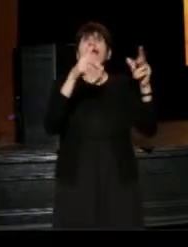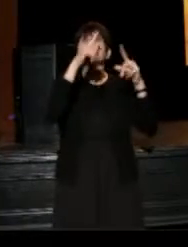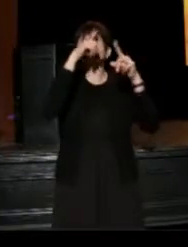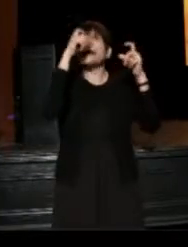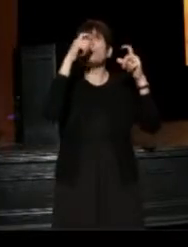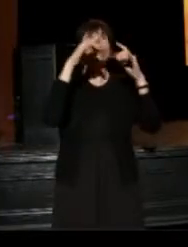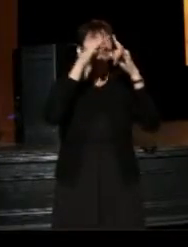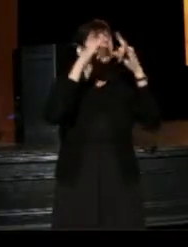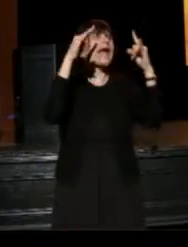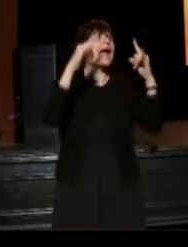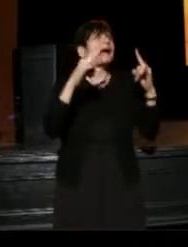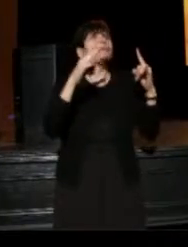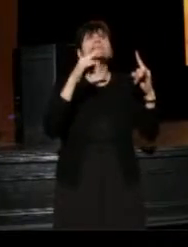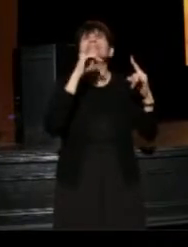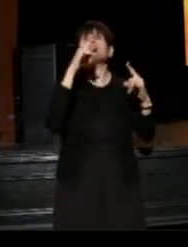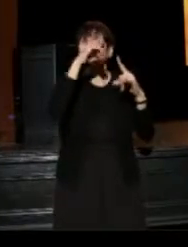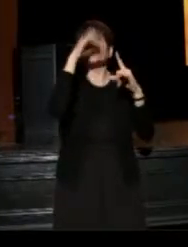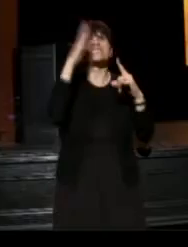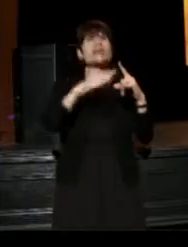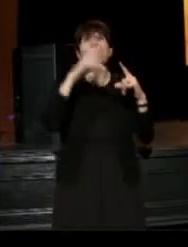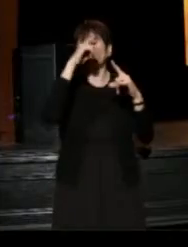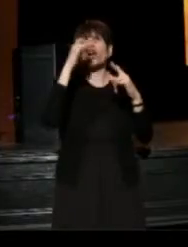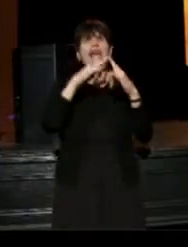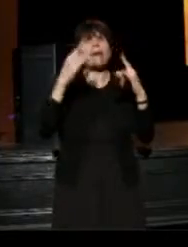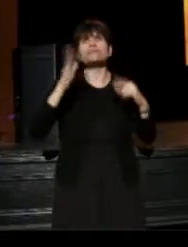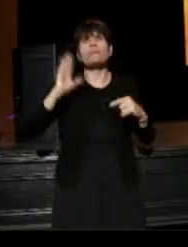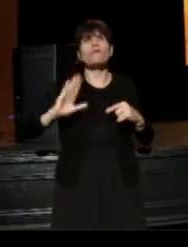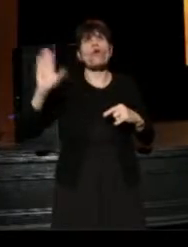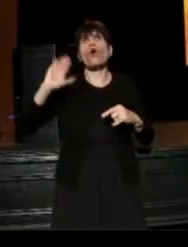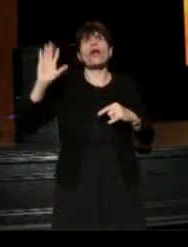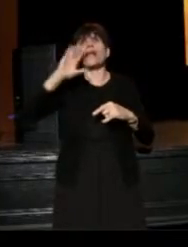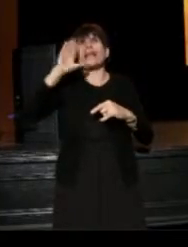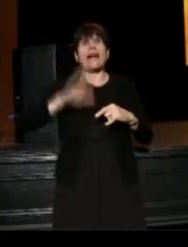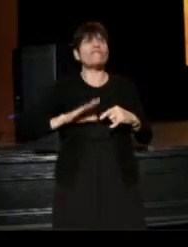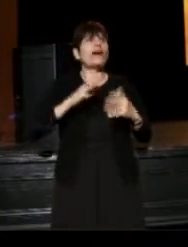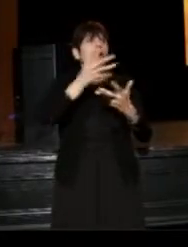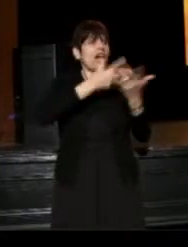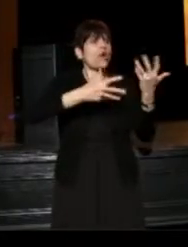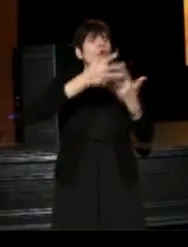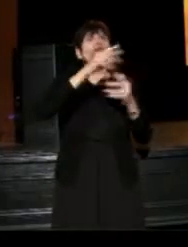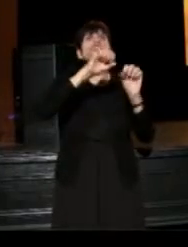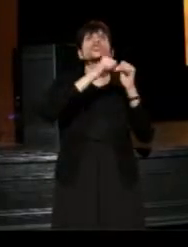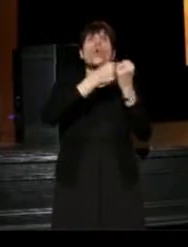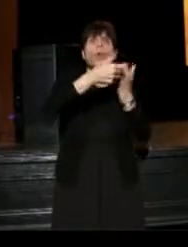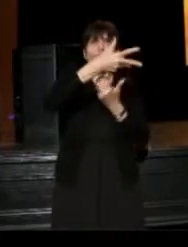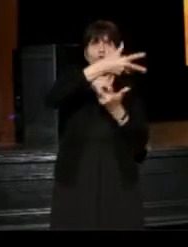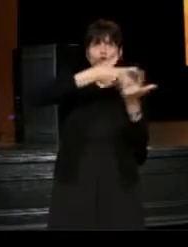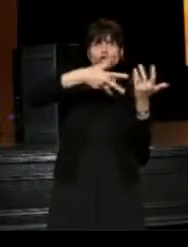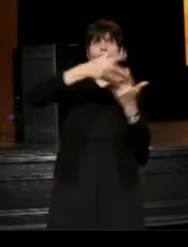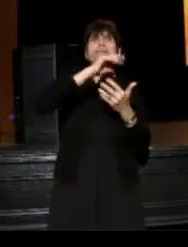where haven't been summer camps before, and also coordinating all of the social services needed to support that,